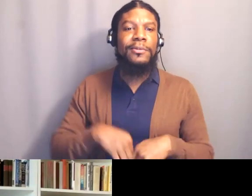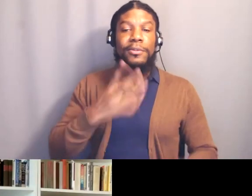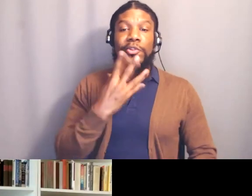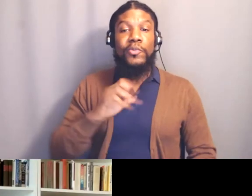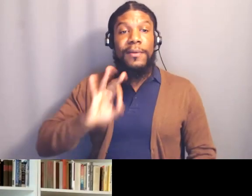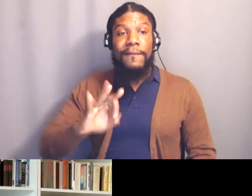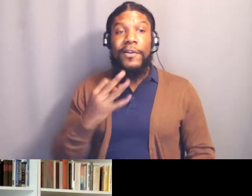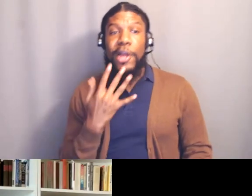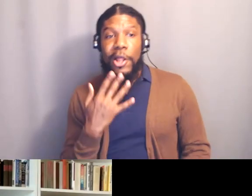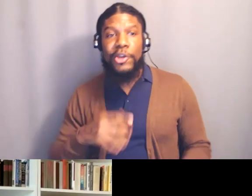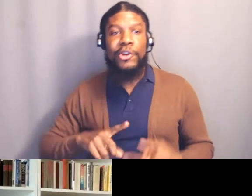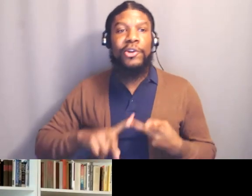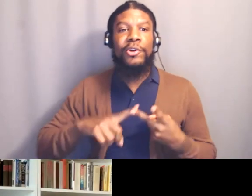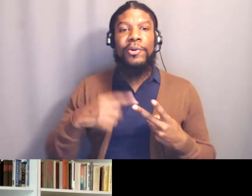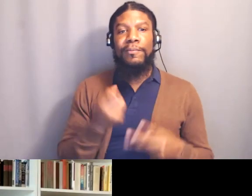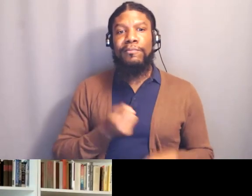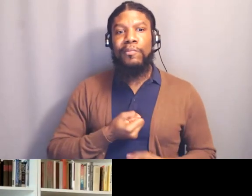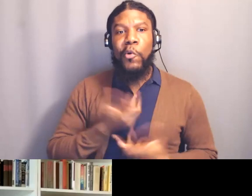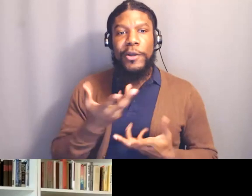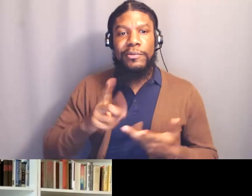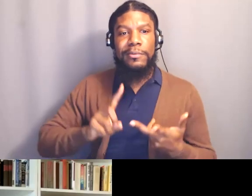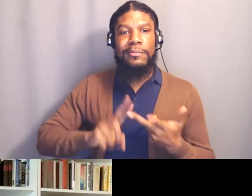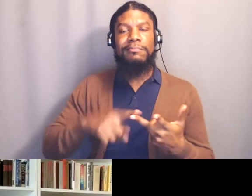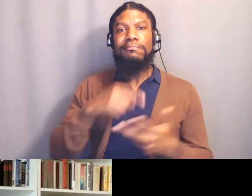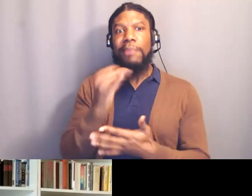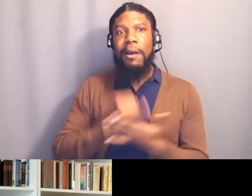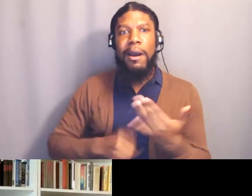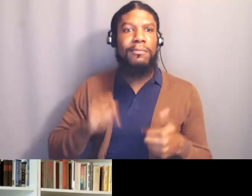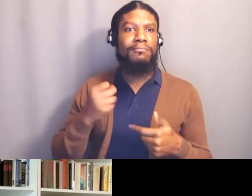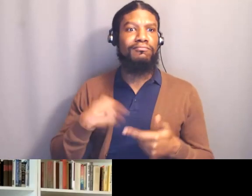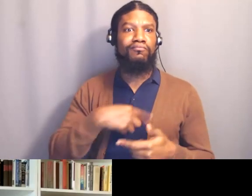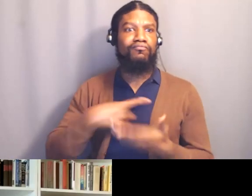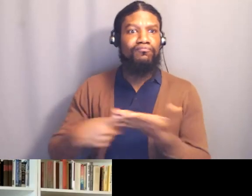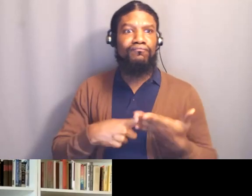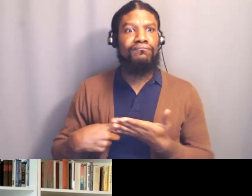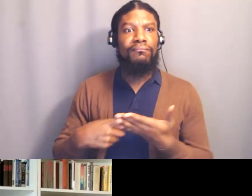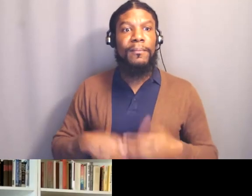but also yesterday there was a new Pew study that came out about US Jews,